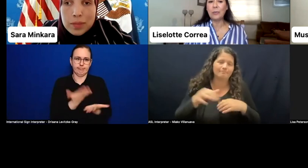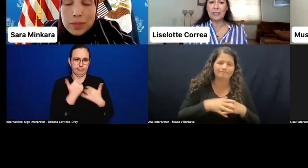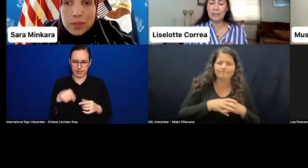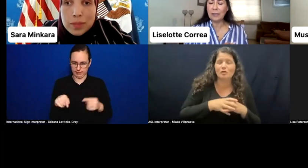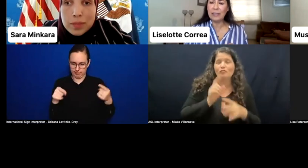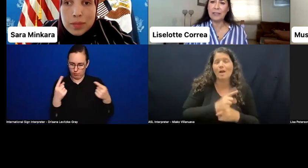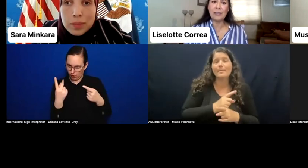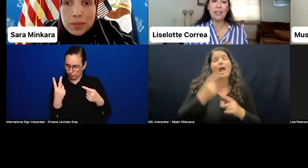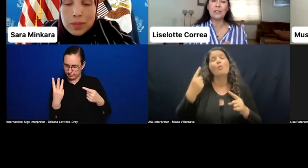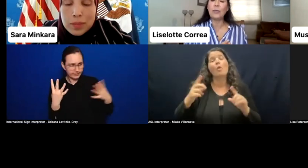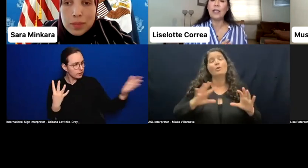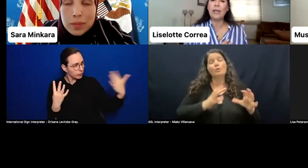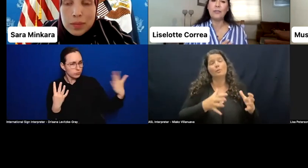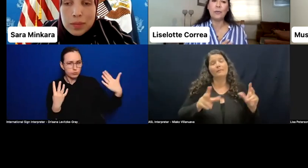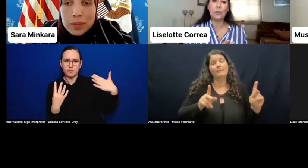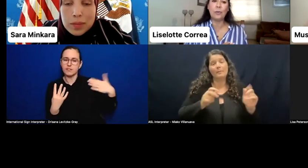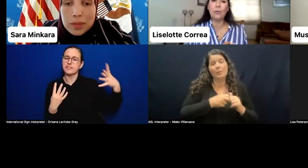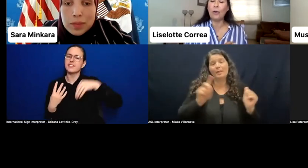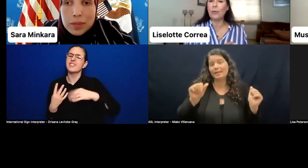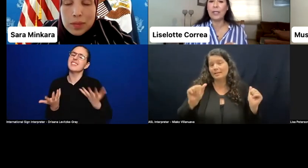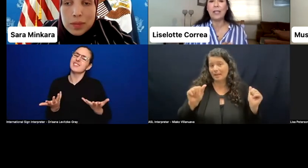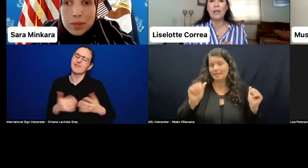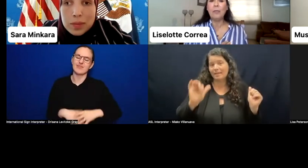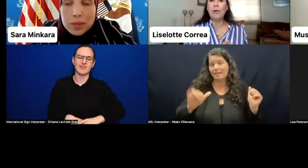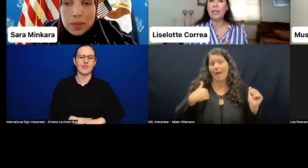with disabilities that we have to work with more